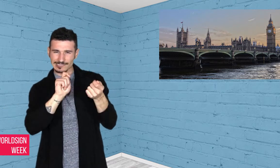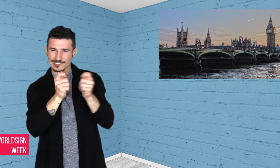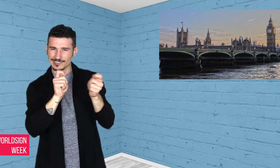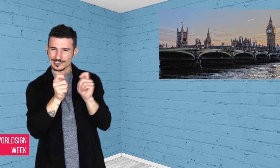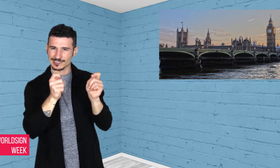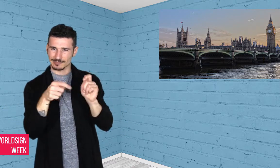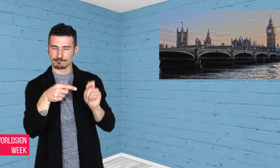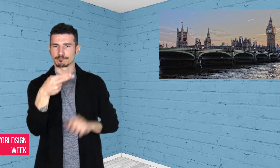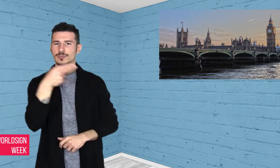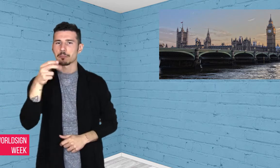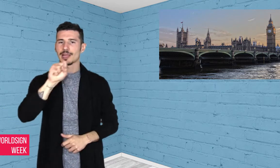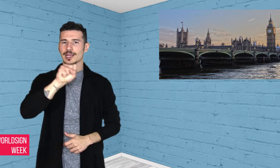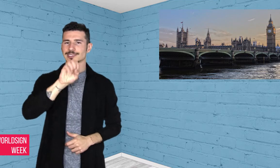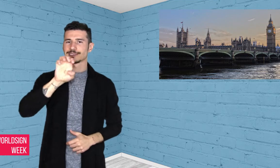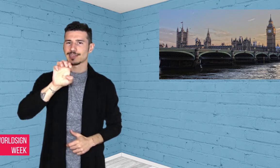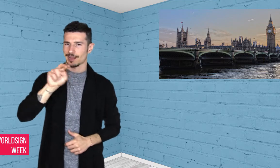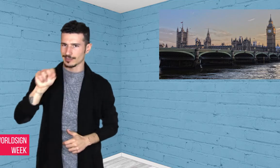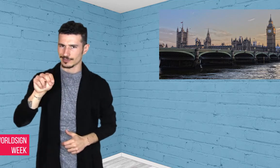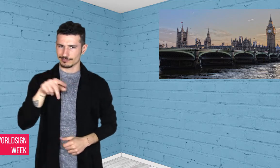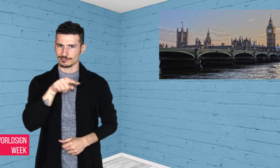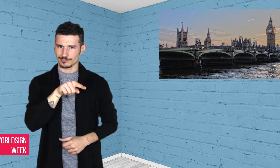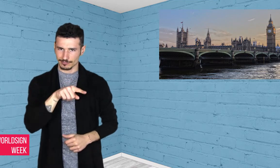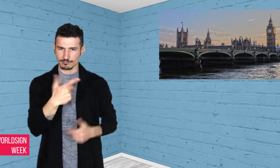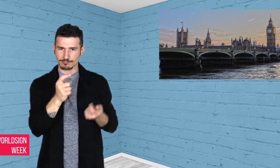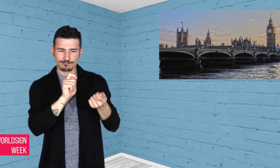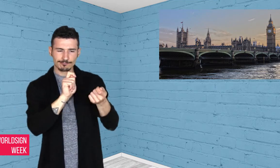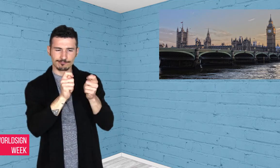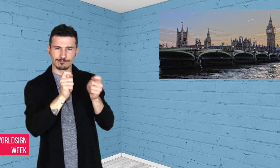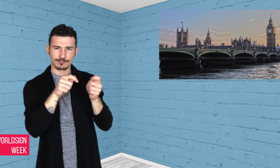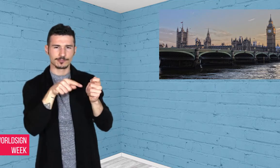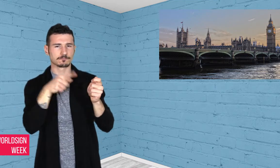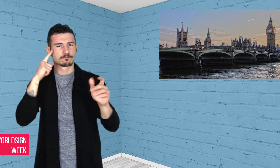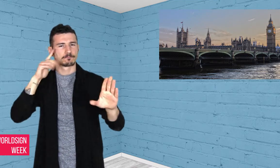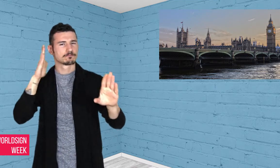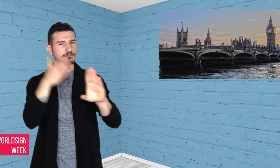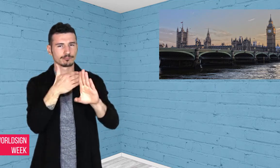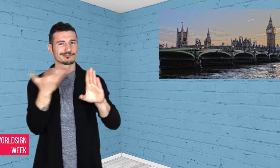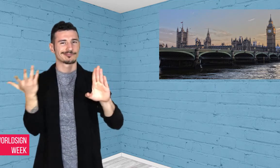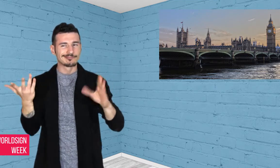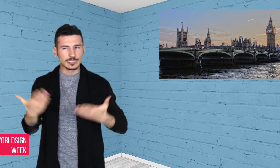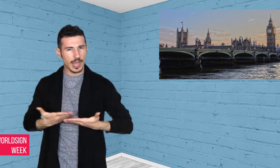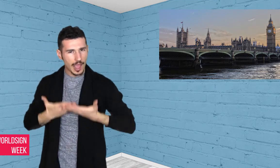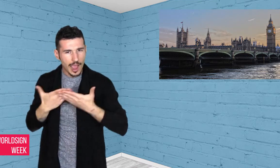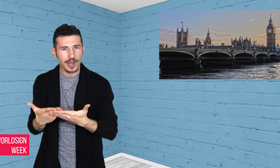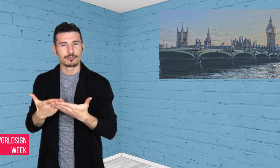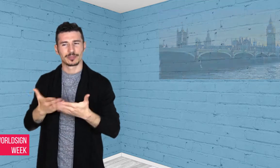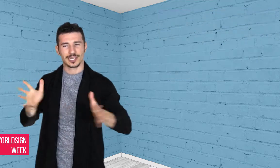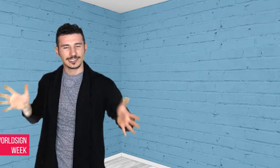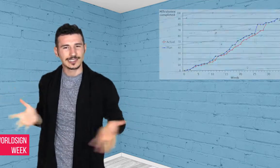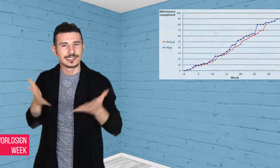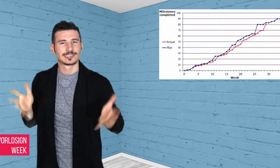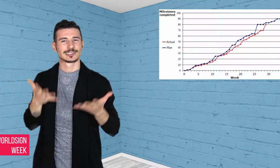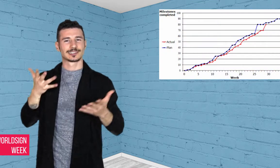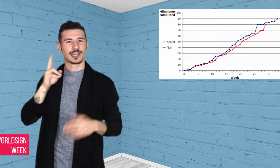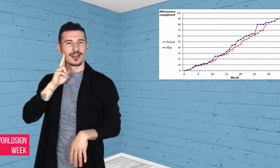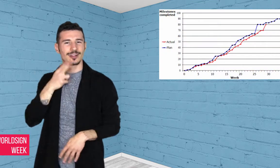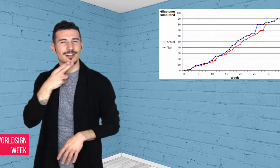reforms had been designed for Deaf students in education to increase their ability to meet milestones. The advisor for Education and training says they